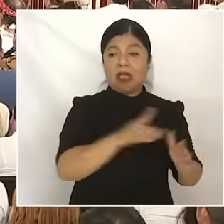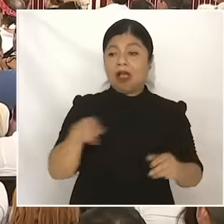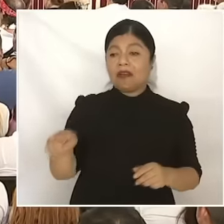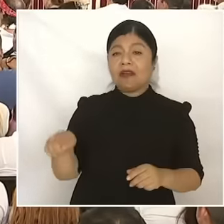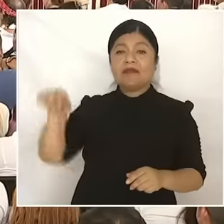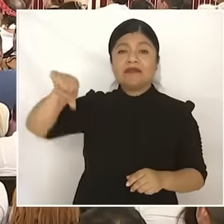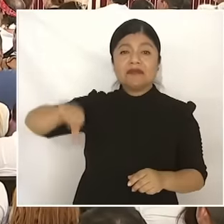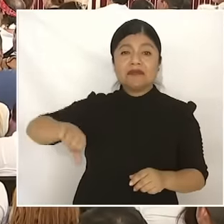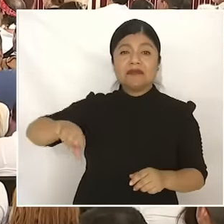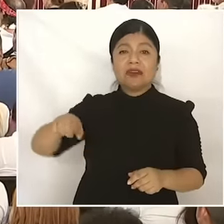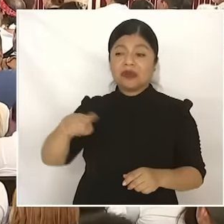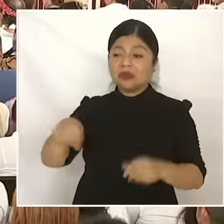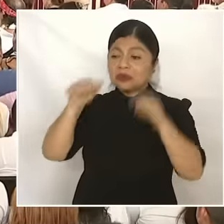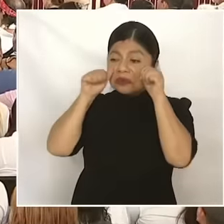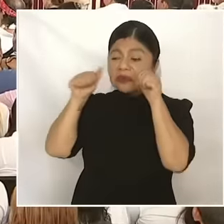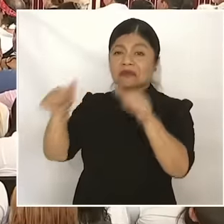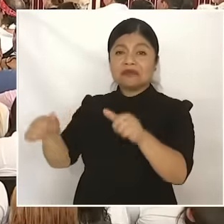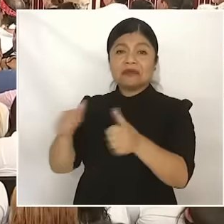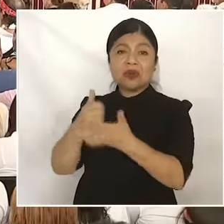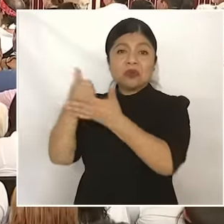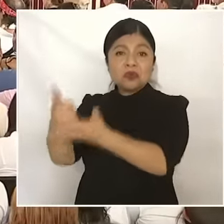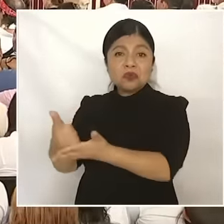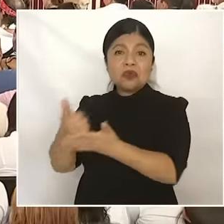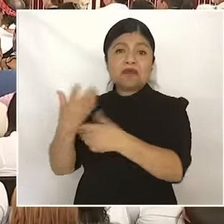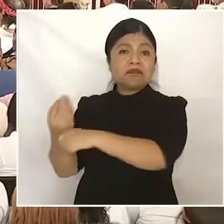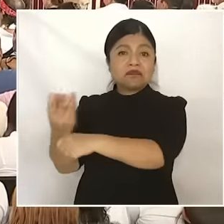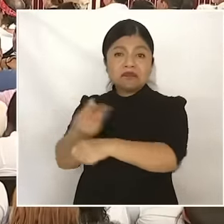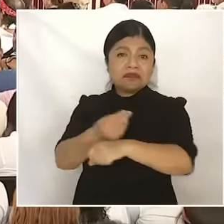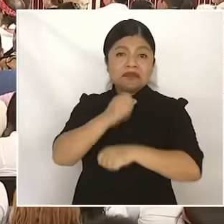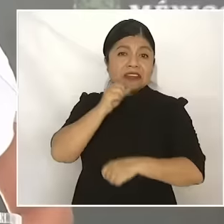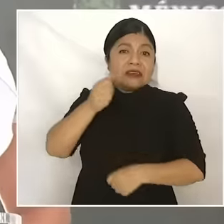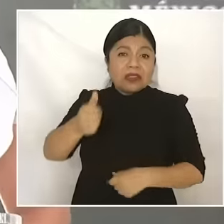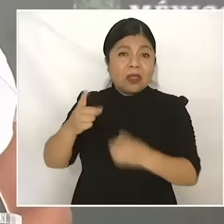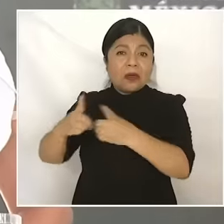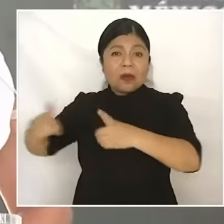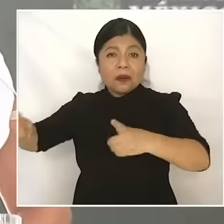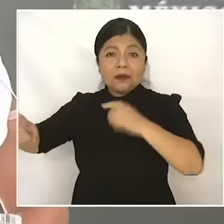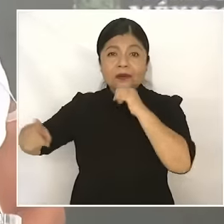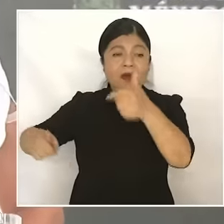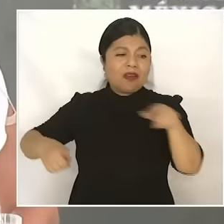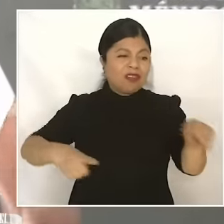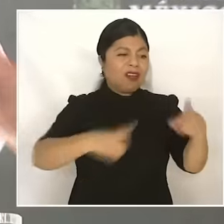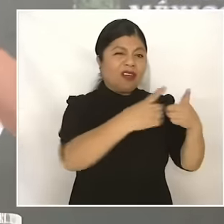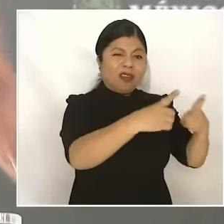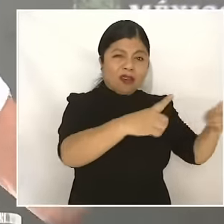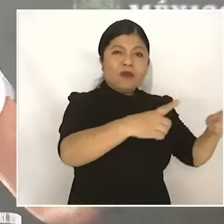because there cannot be prosperity when a few stay, prosperity is shared or it is not